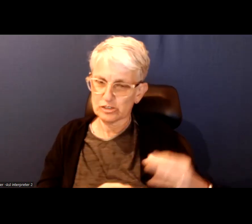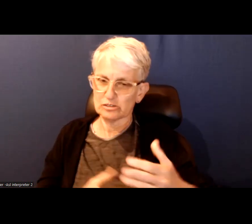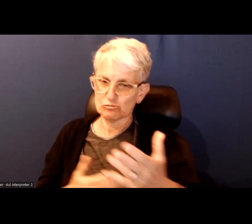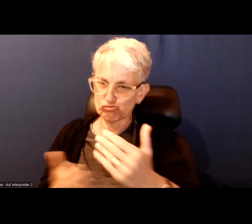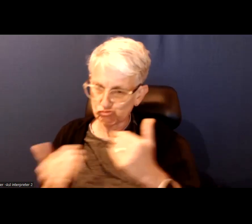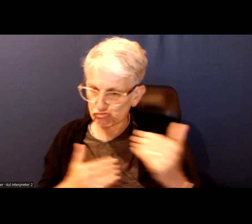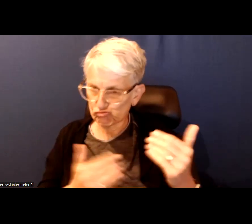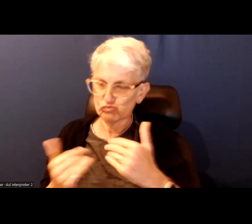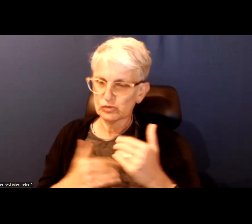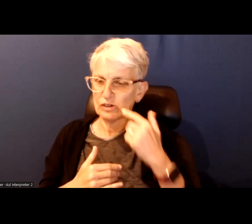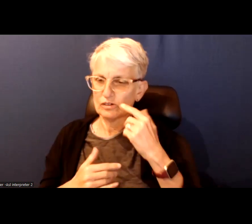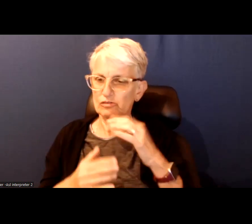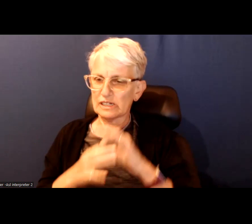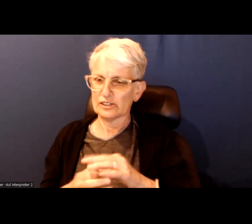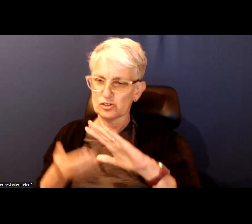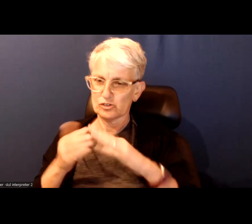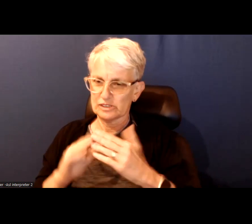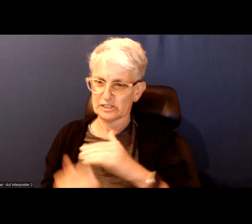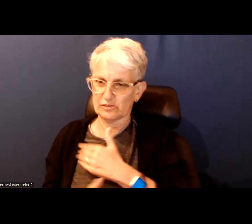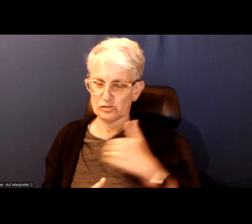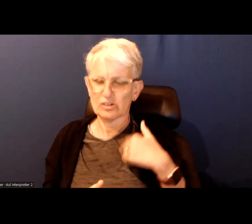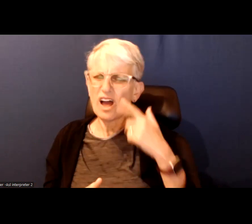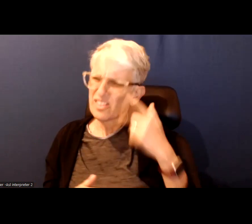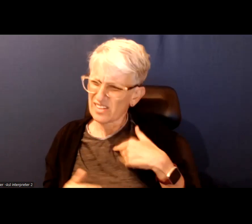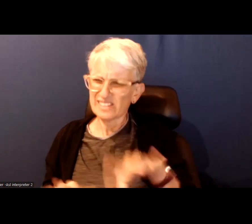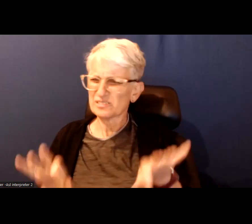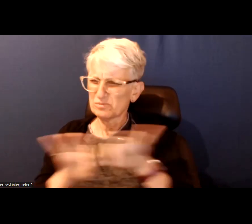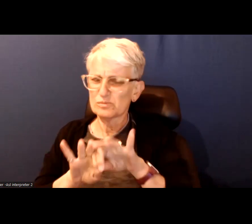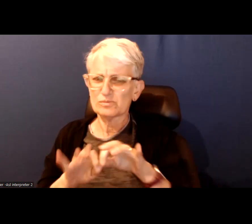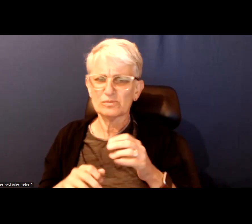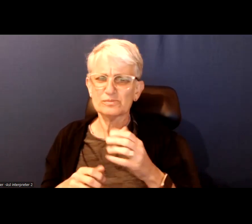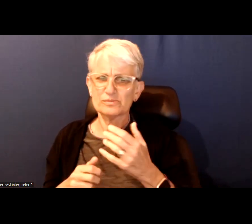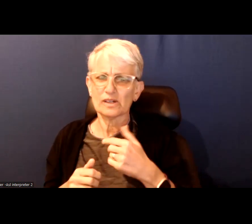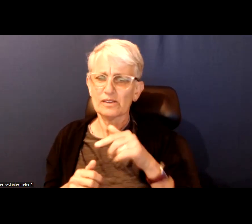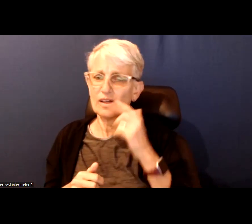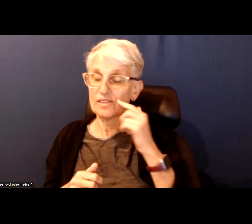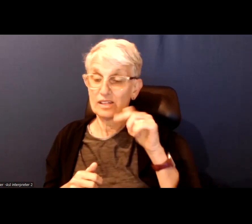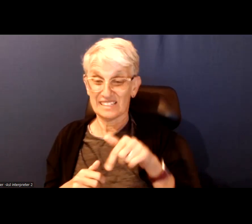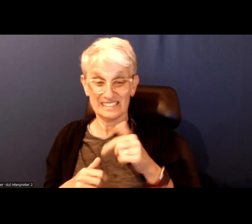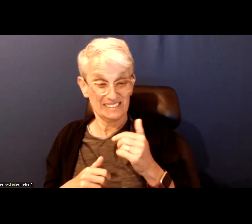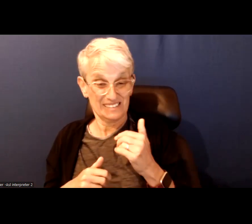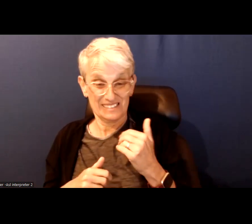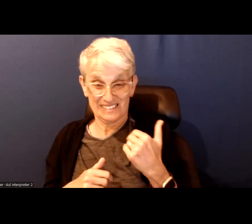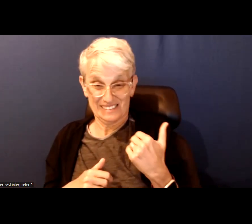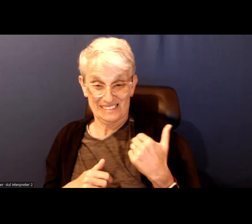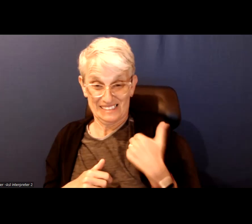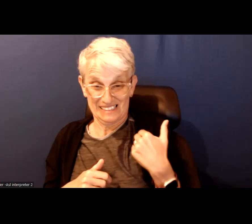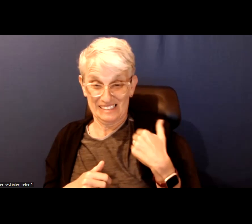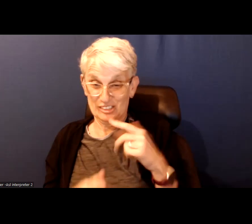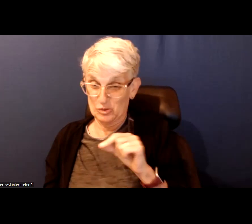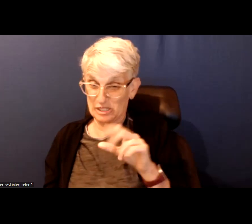I think that is all really important and I think this just came out in 2022 so we are